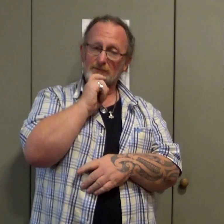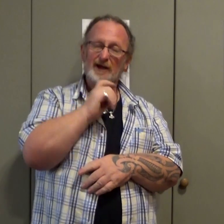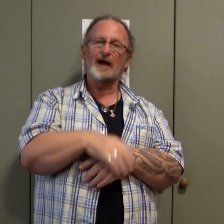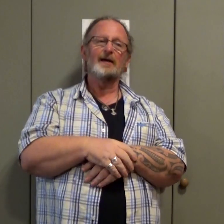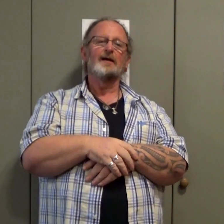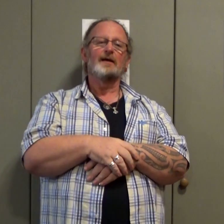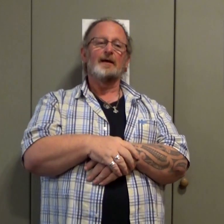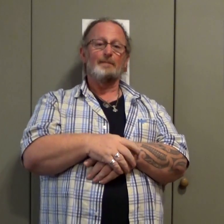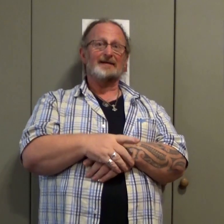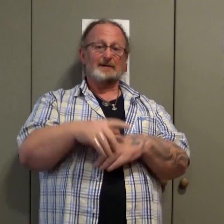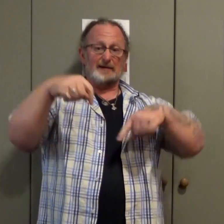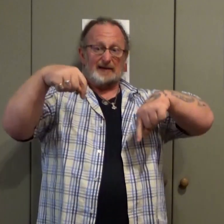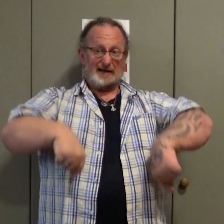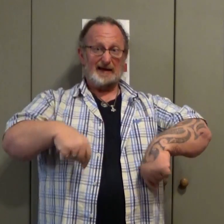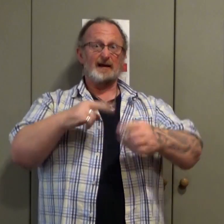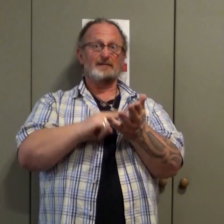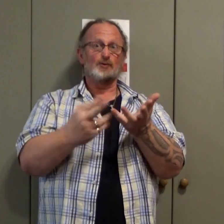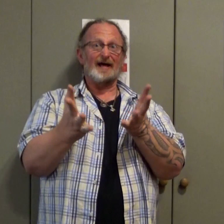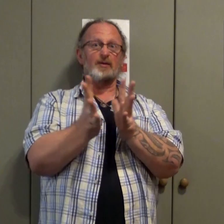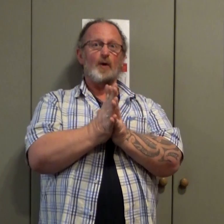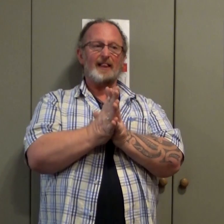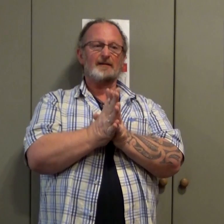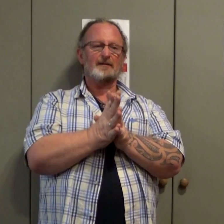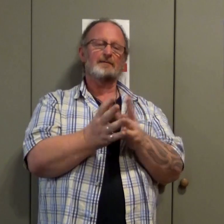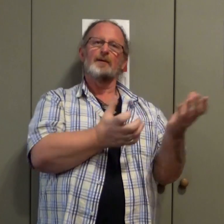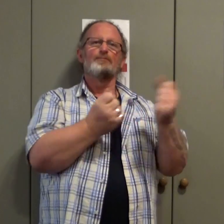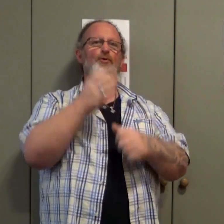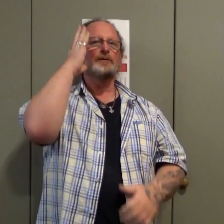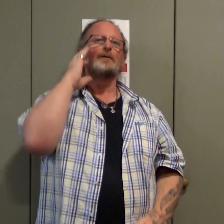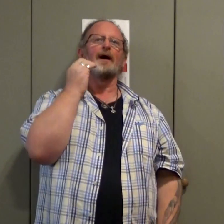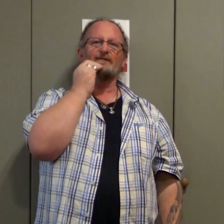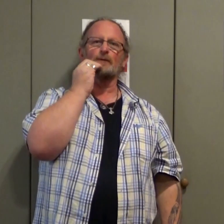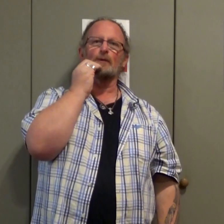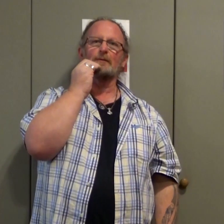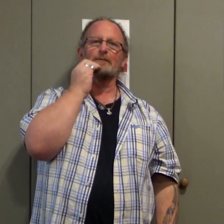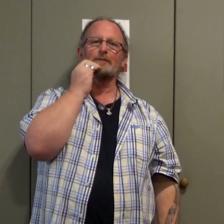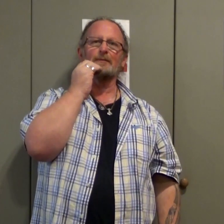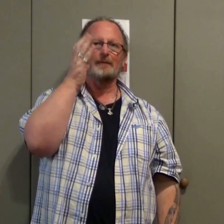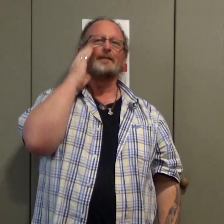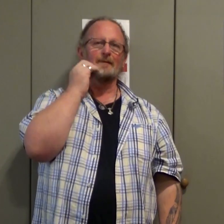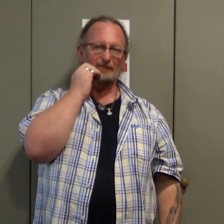has two separate signs "after" and "noon" but in NSW We have this sign